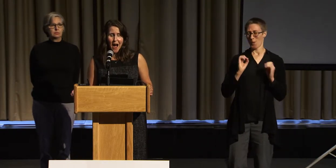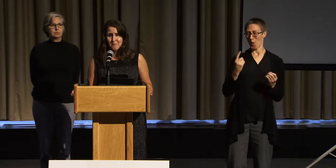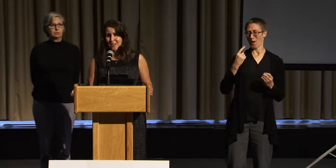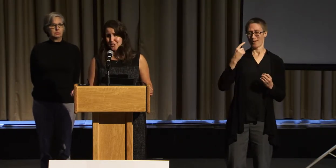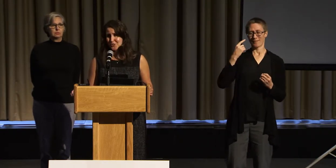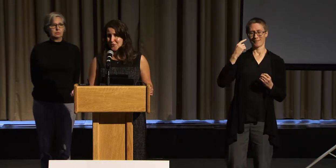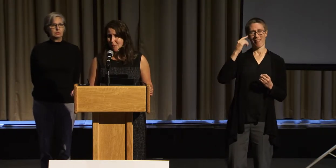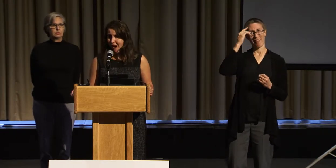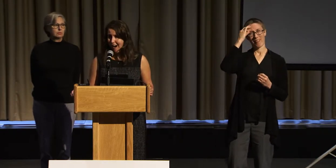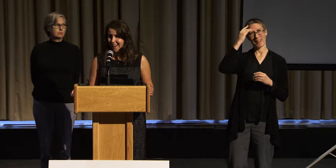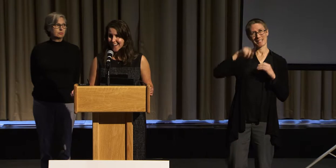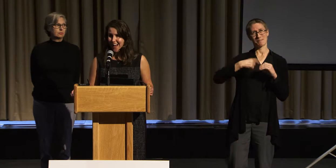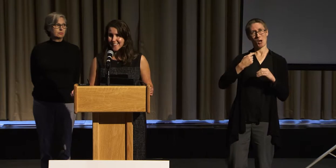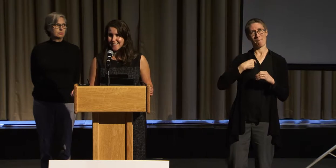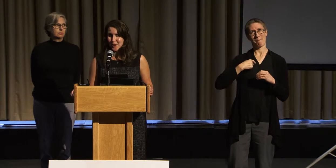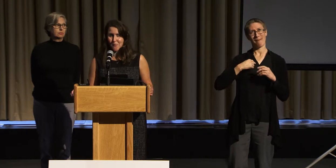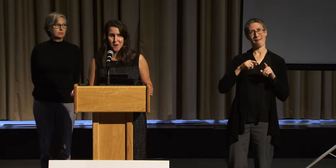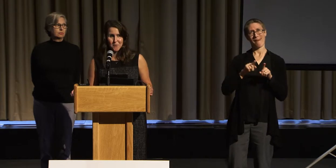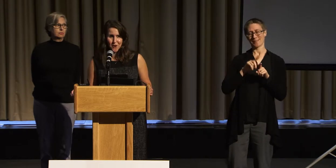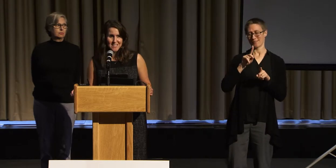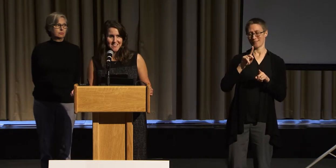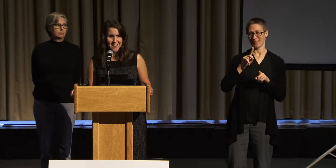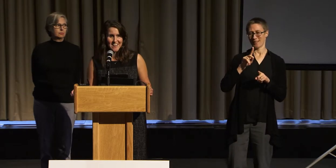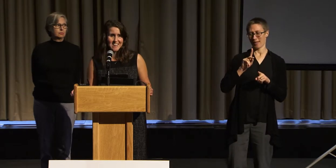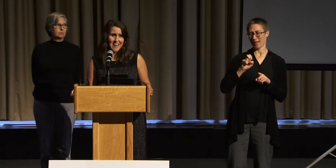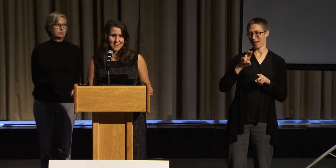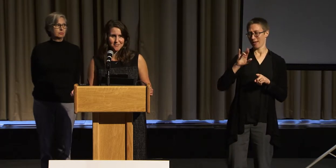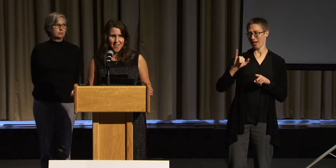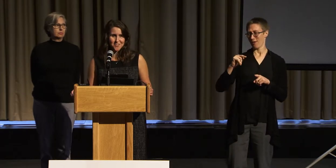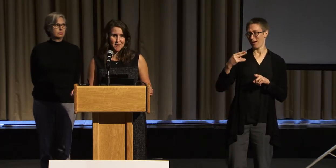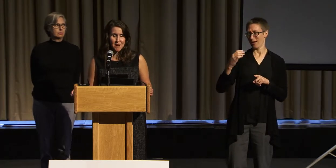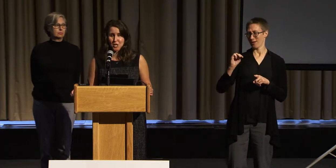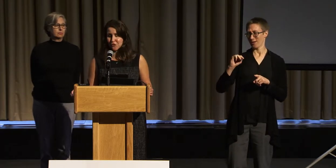I'm not sure why. I think they're more impressed that I can dance rather than my degree.